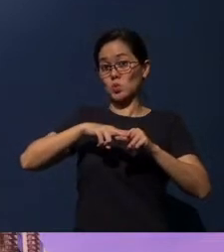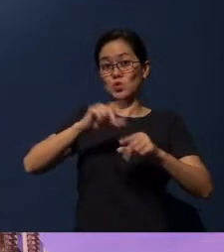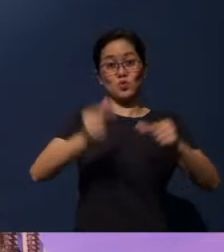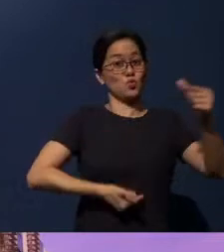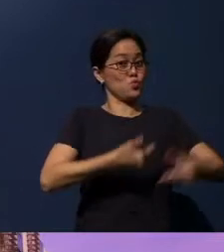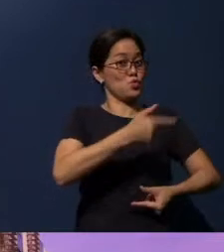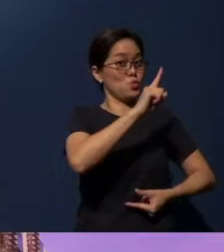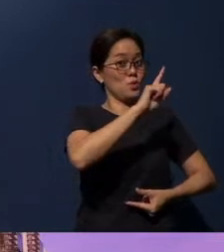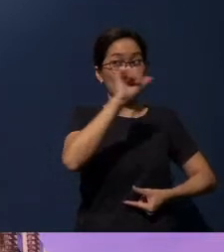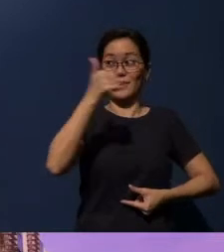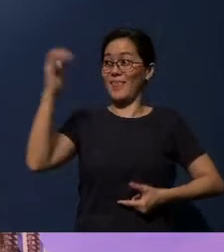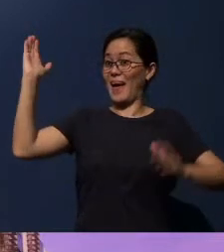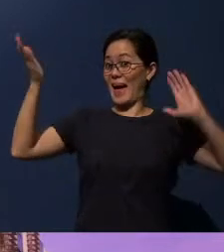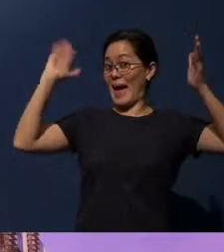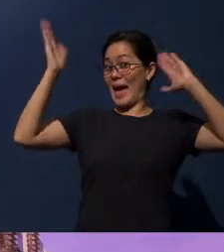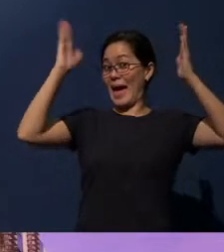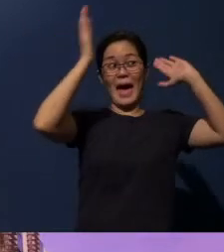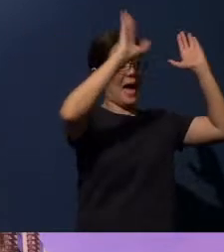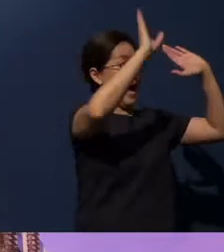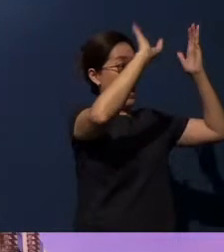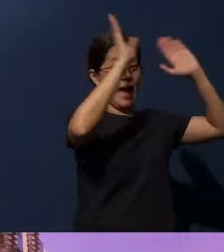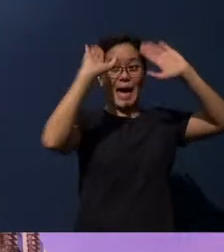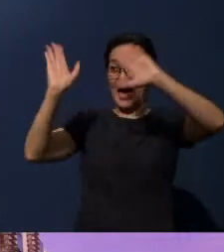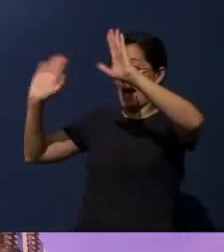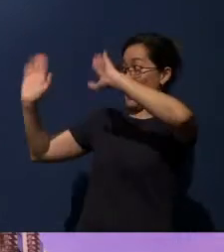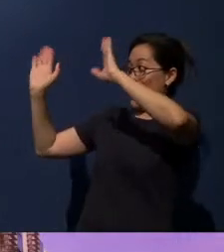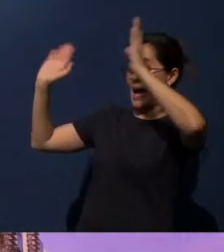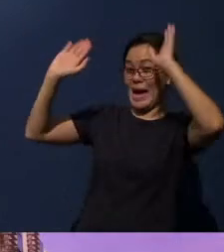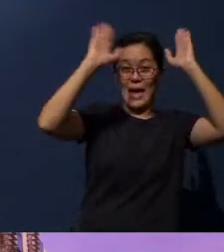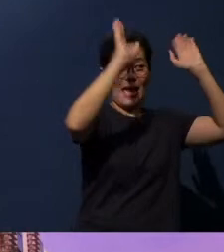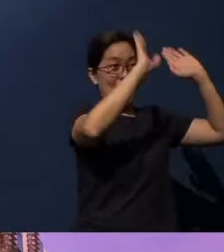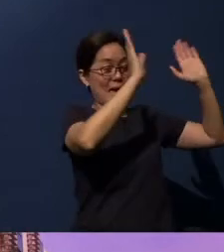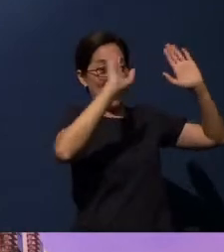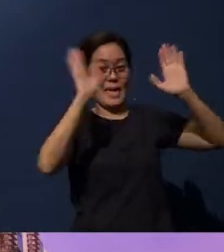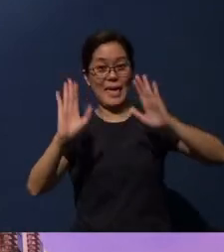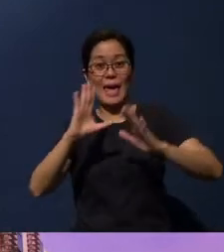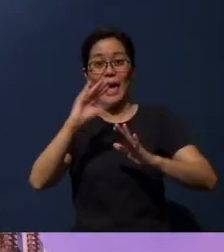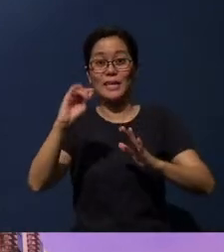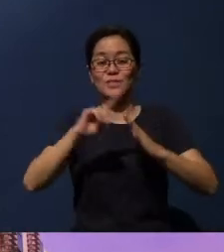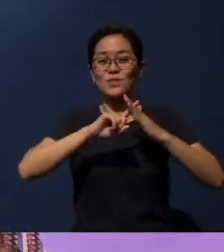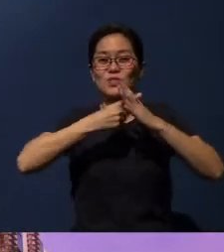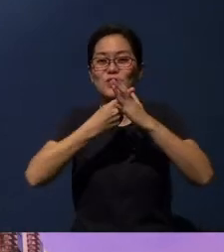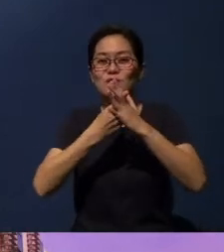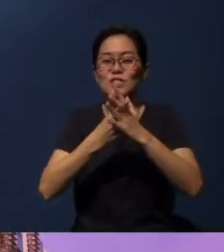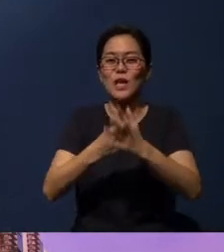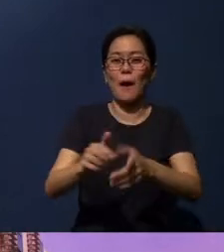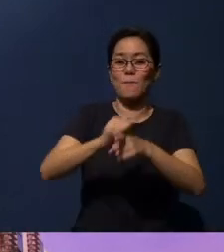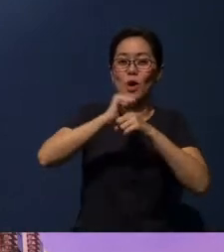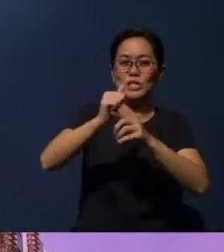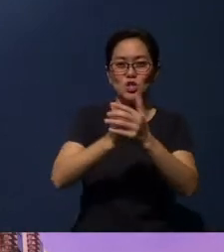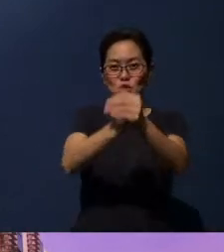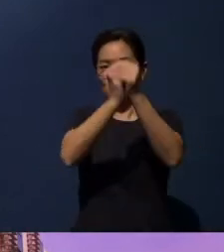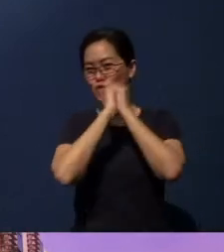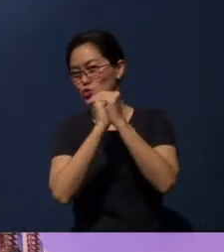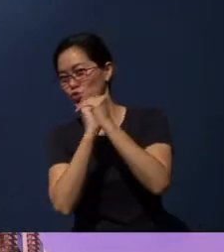with a wave of your hand, to your left and right, front and back. And of course you can start practicing your “Gong Xi Gong Xi”. Okay.